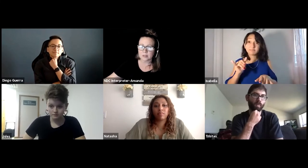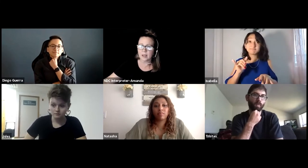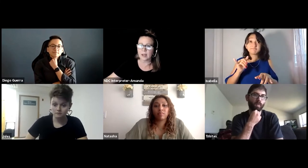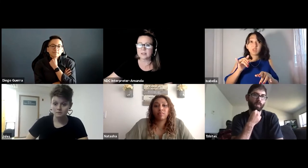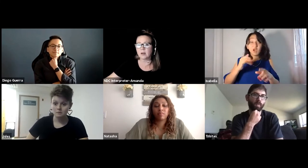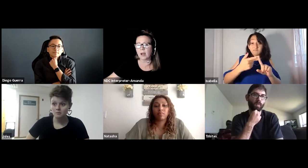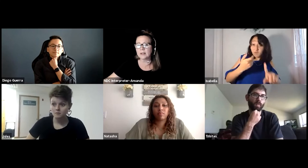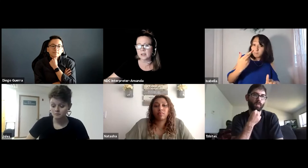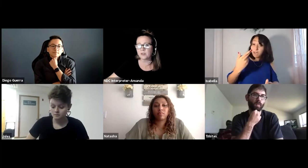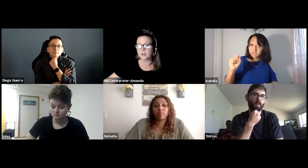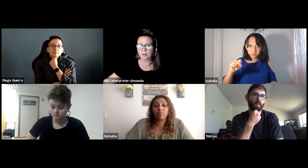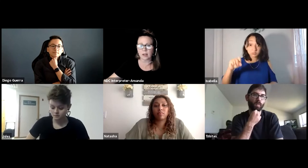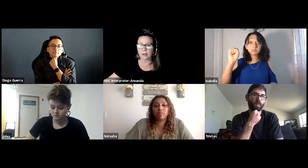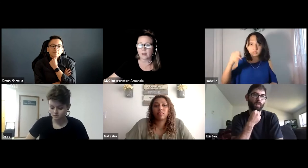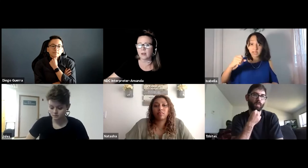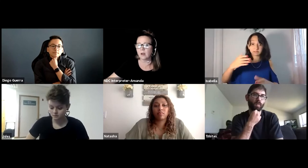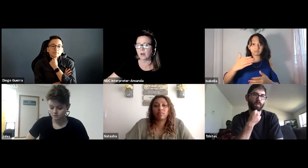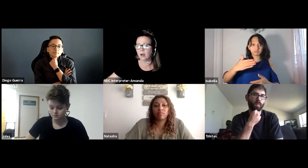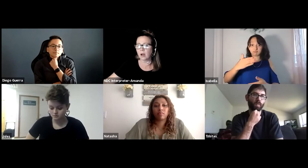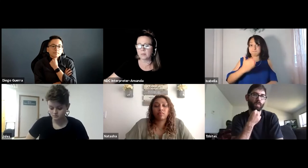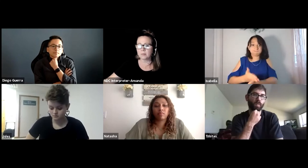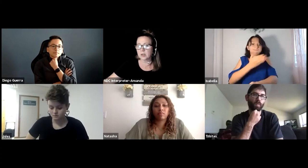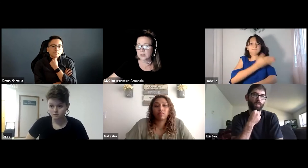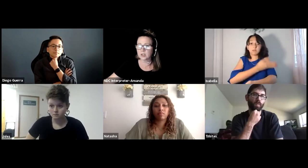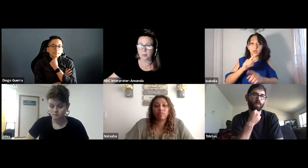And so I did feel like the transition from